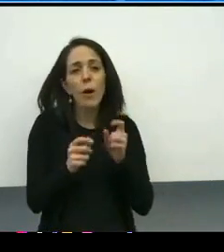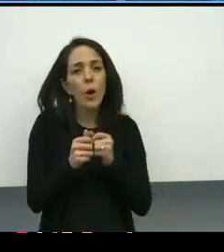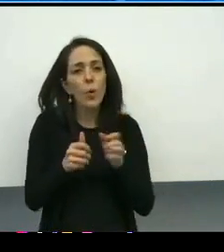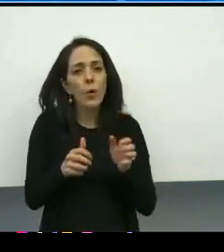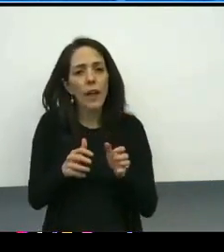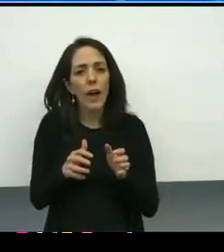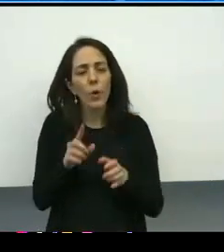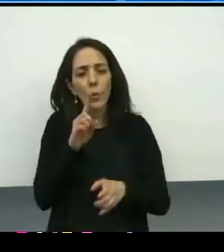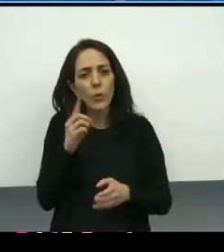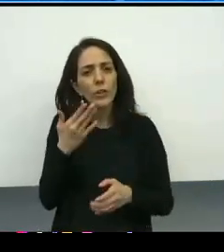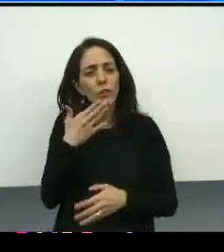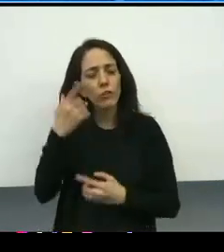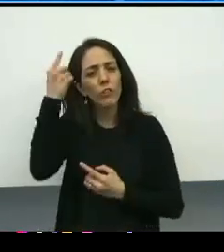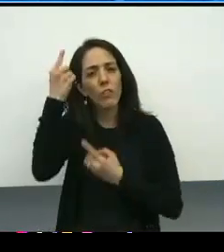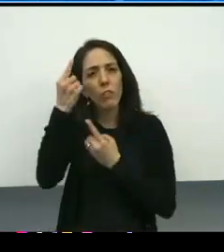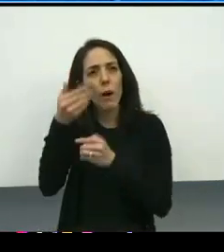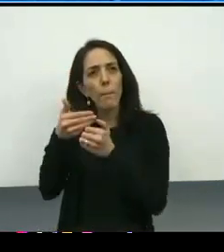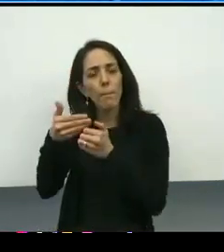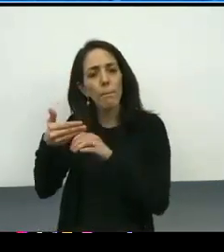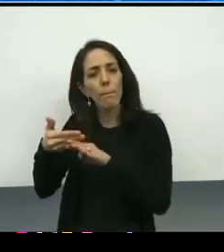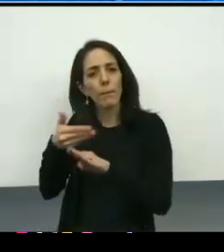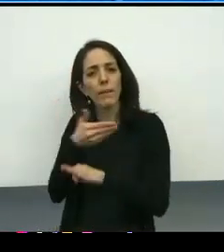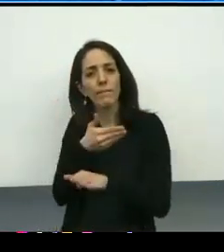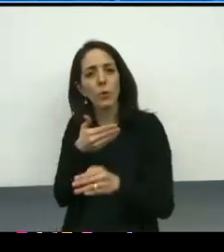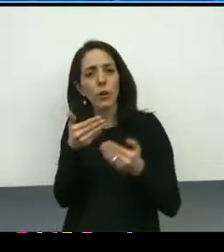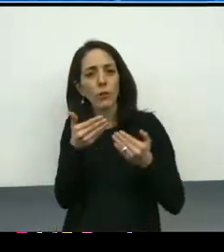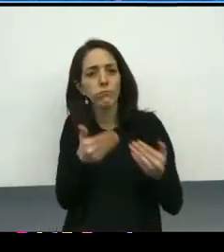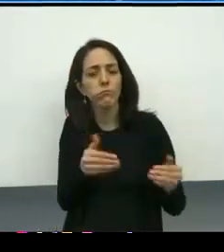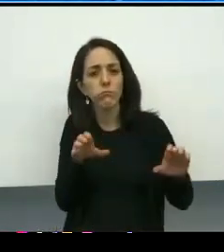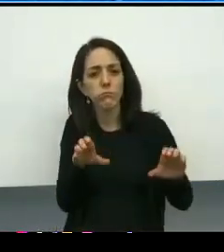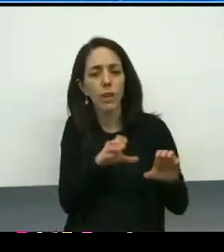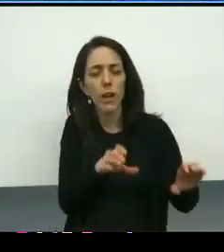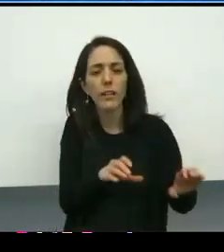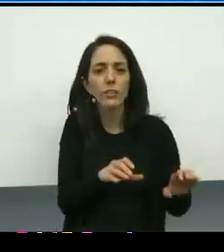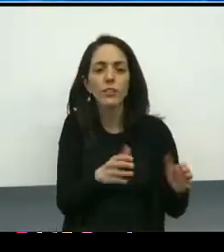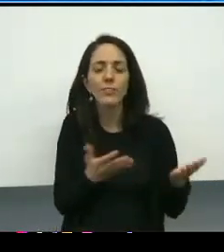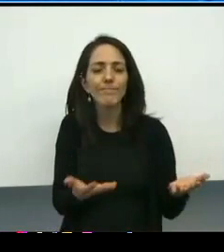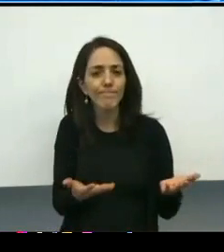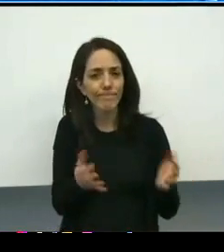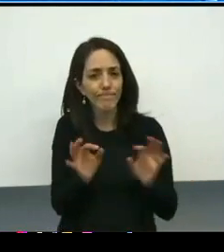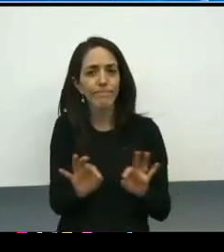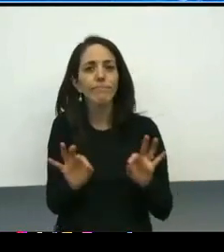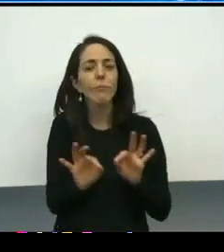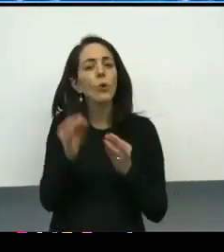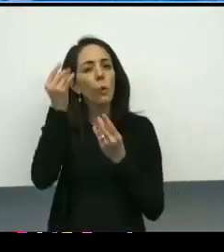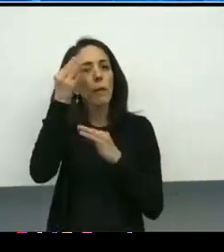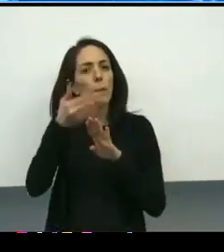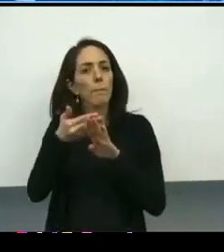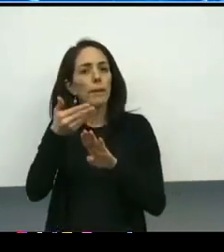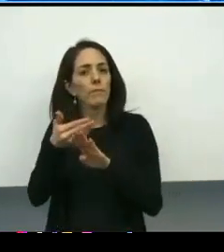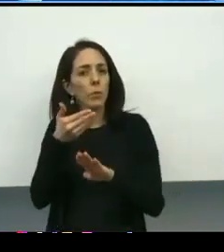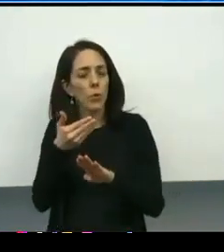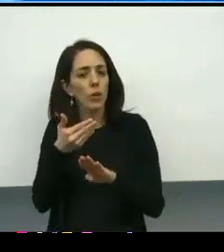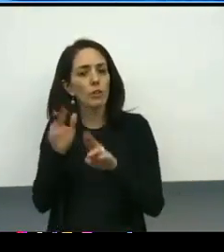to get to the work product that we see. So to that end, we talked a little bit about this. We wanted to also,